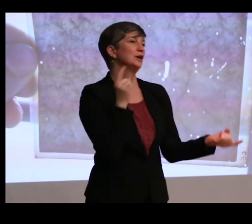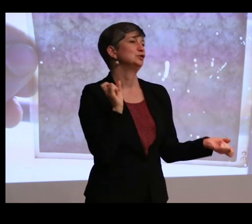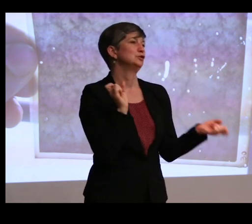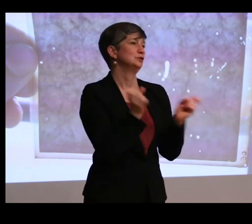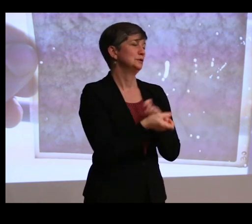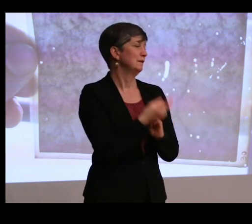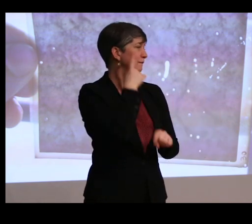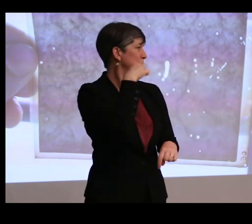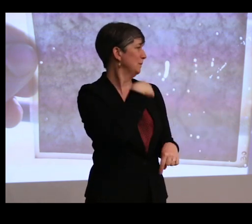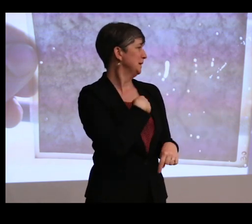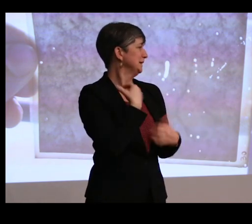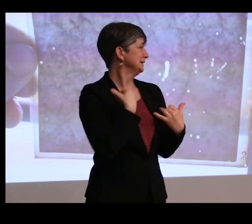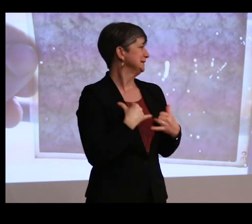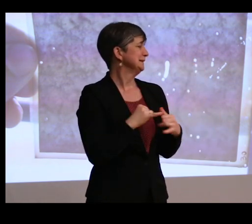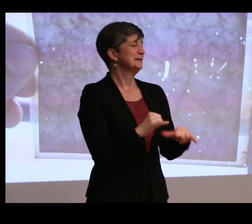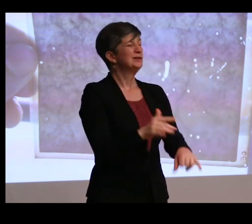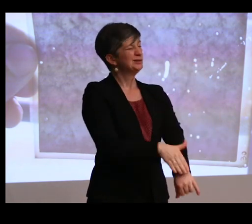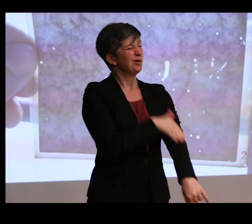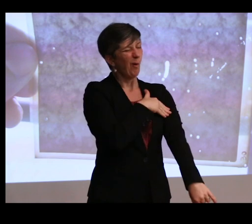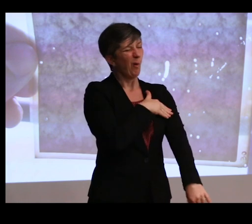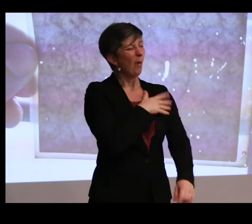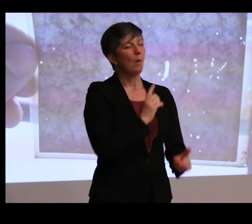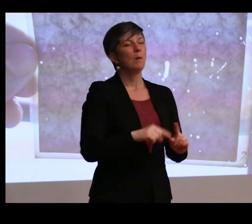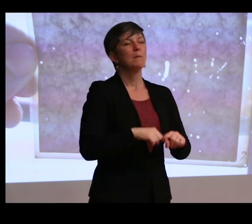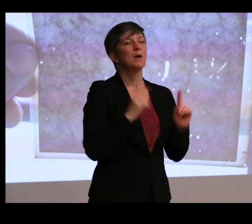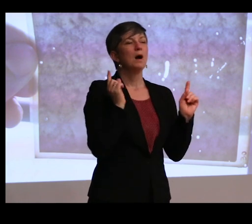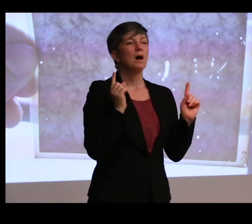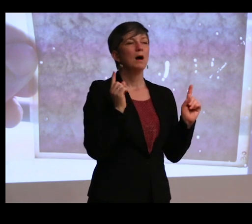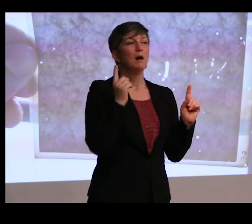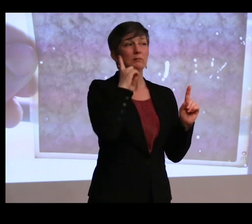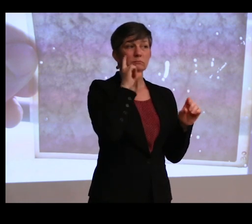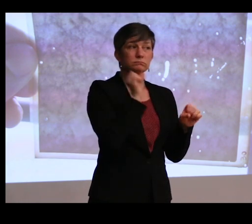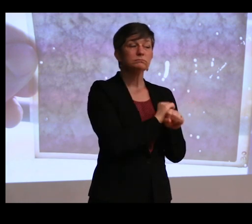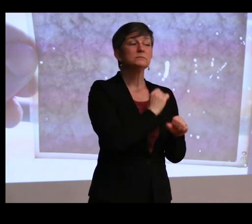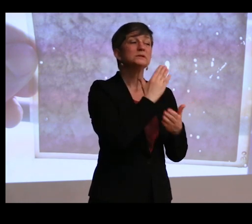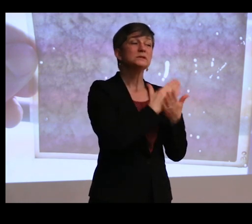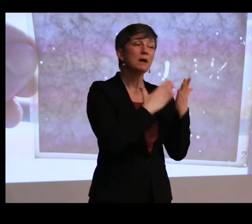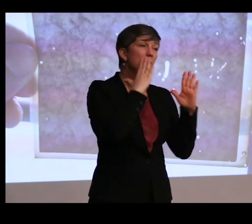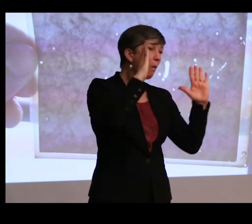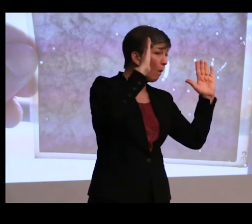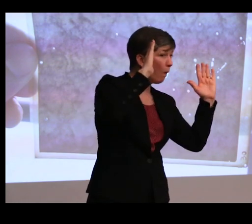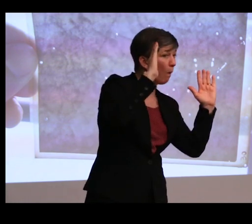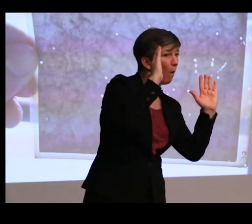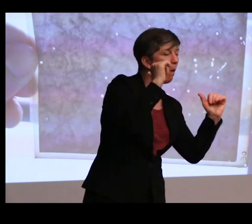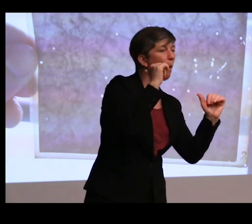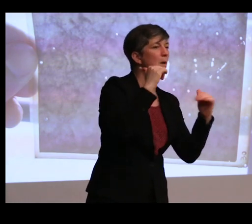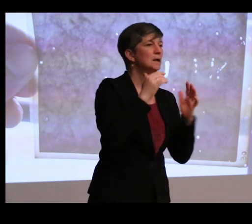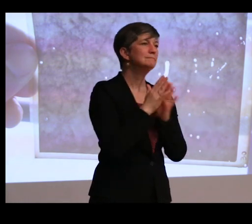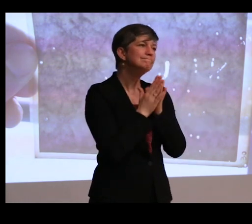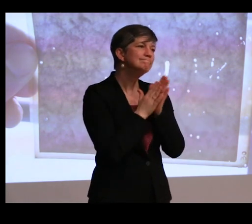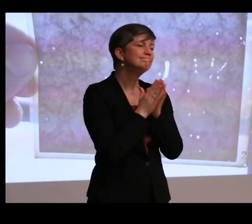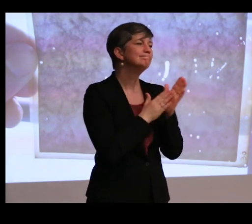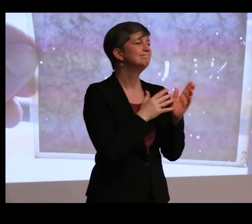To me, it's still too slow. But the fact that there are these glimmers of hope give me a great sense of just hope.